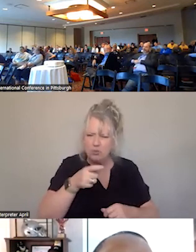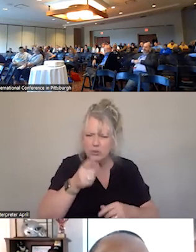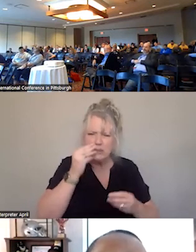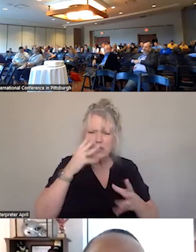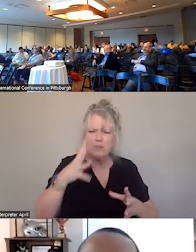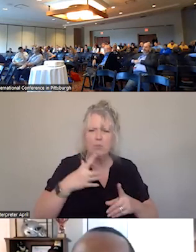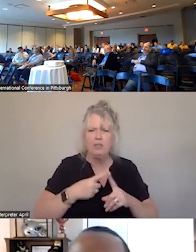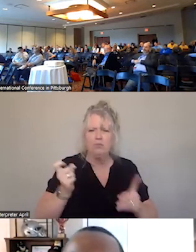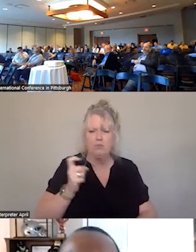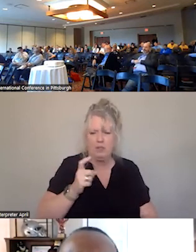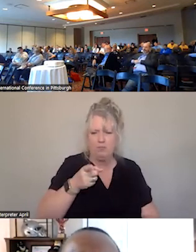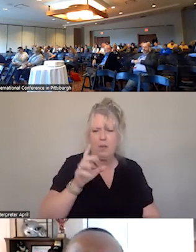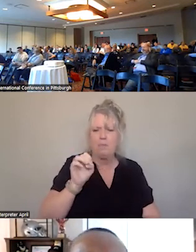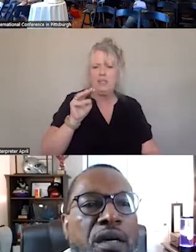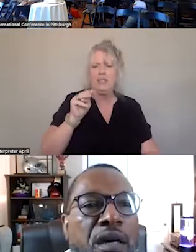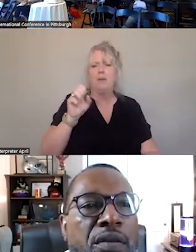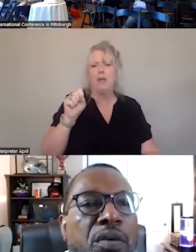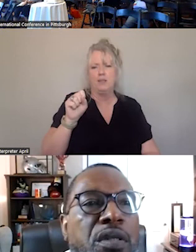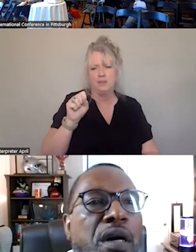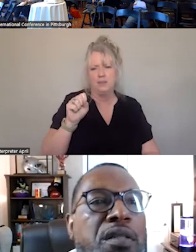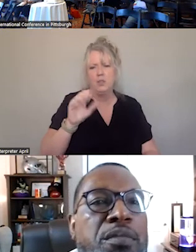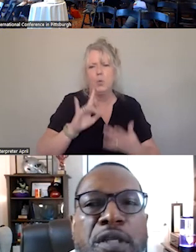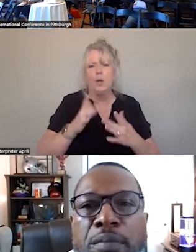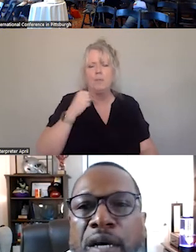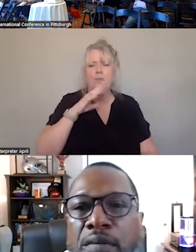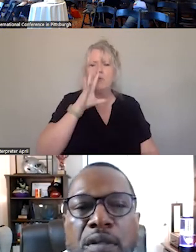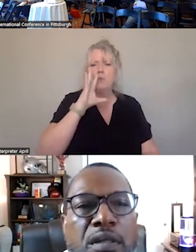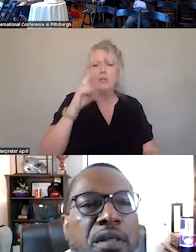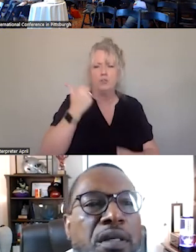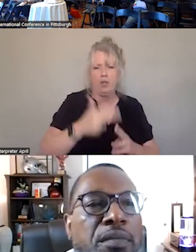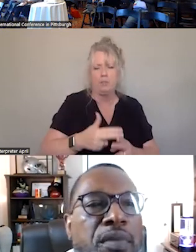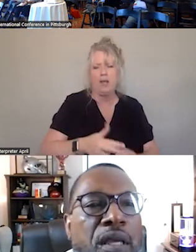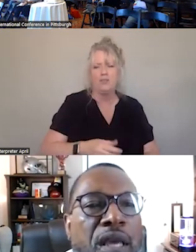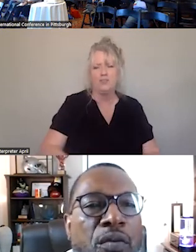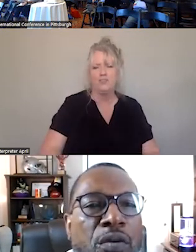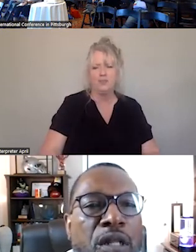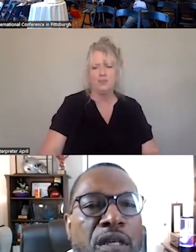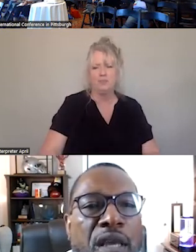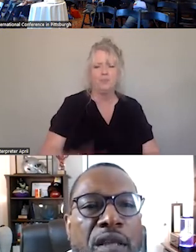FROM THE EMS WEBSITE. KATE, WHAT ARE WE LOOKING AT HERE?